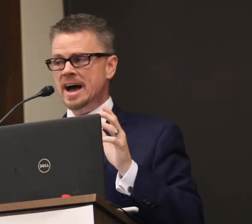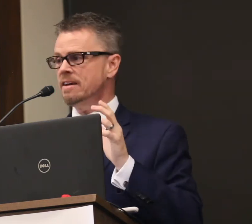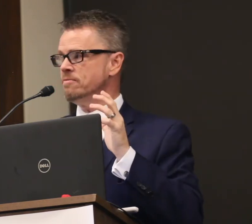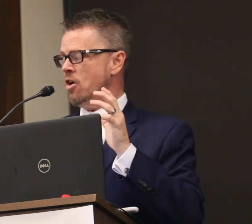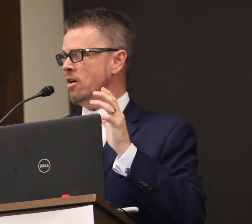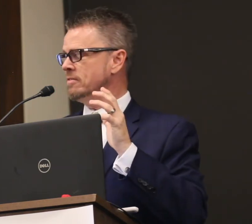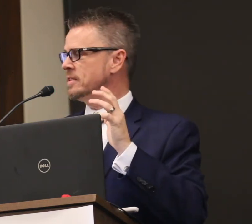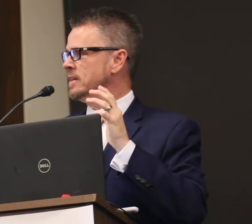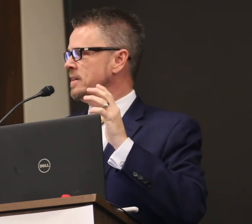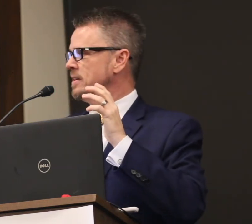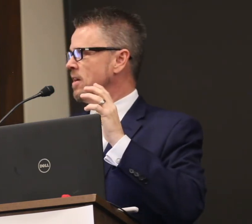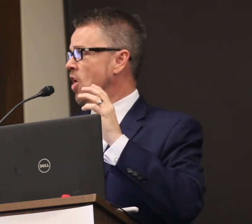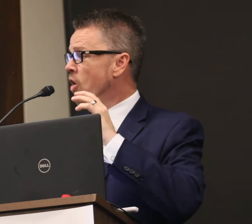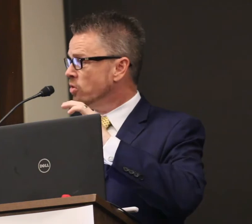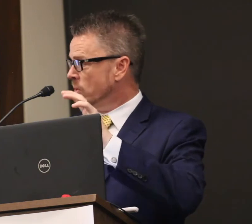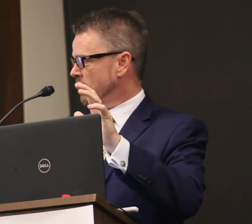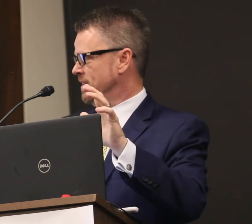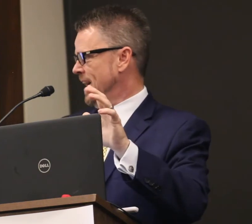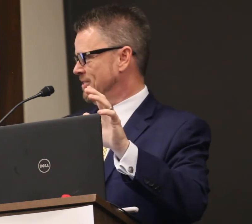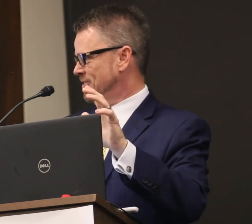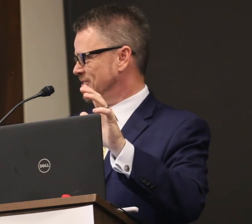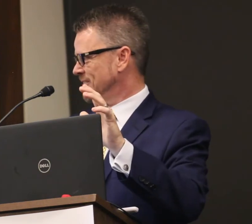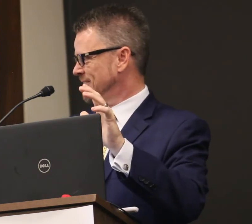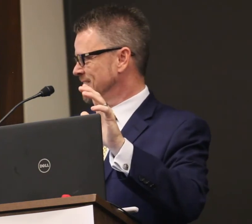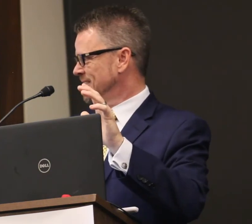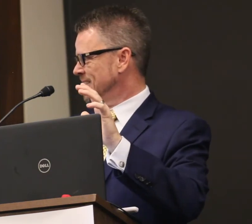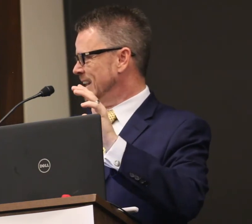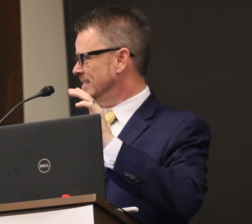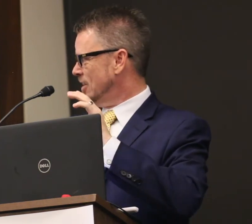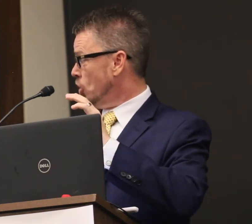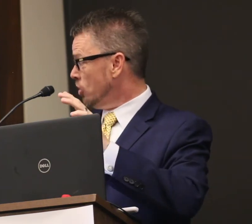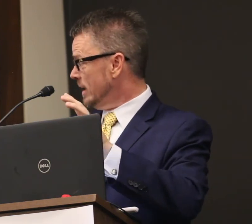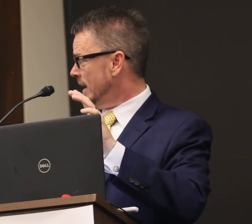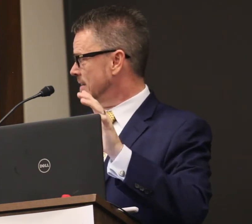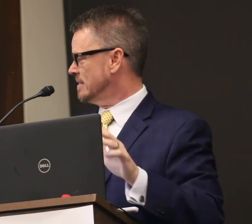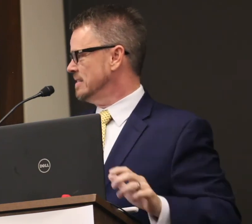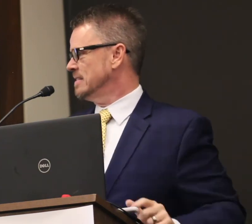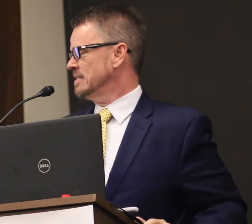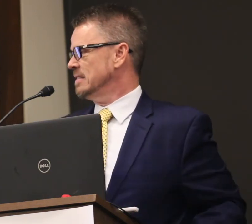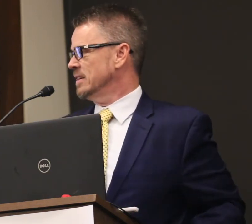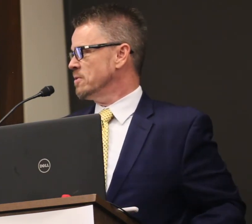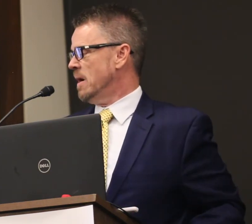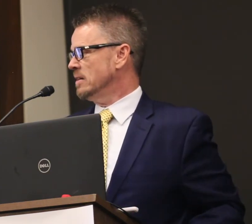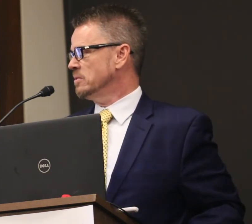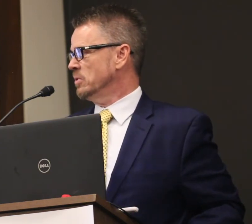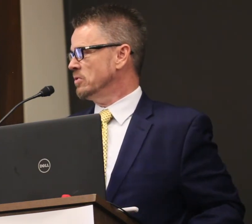that I involved all the relevant actors as early and as consistently as possible, so